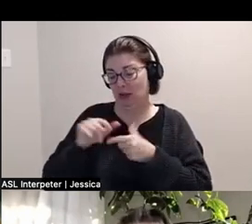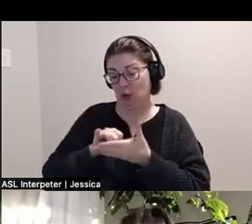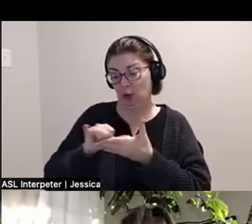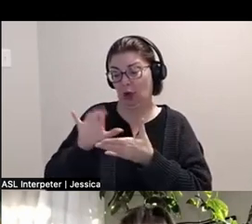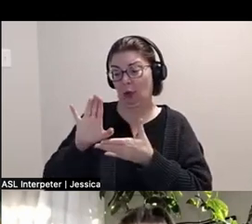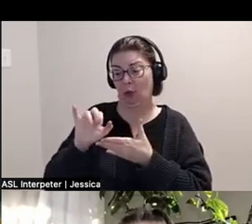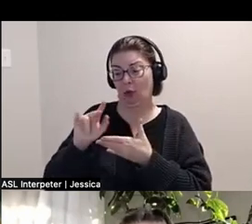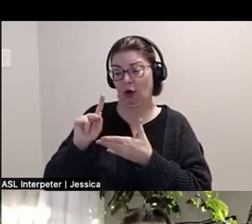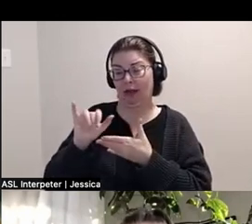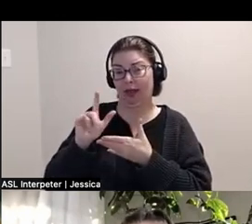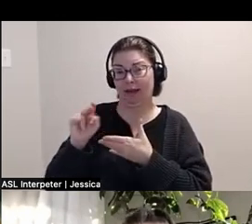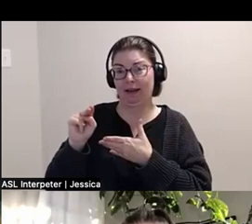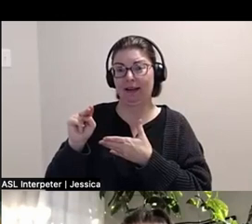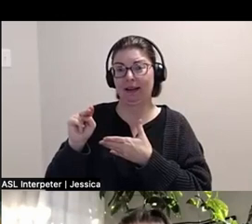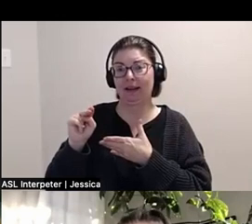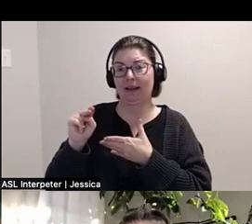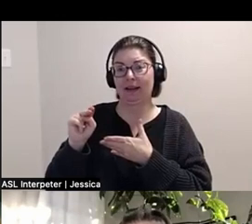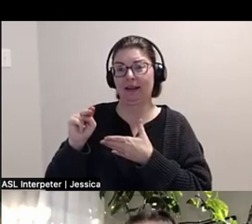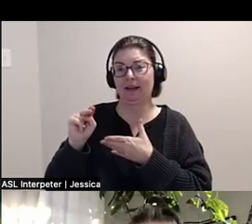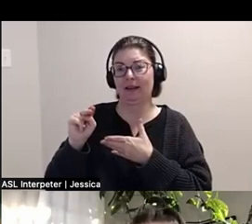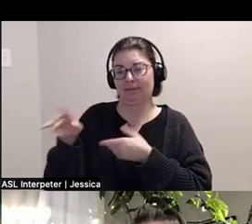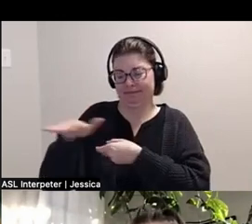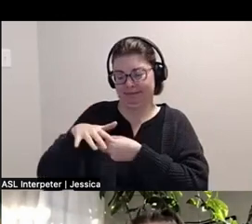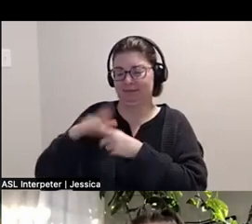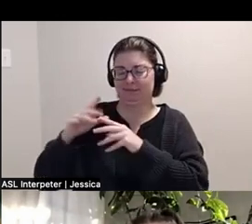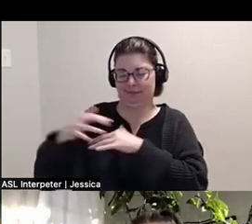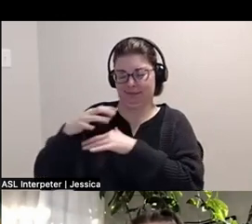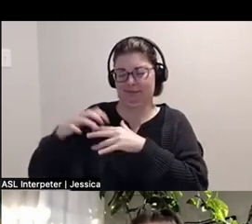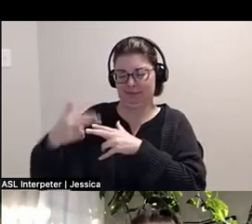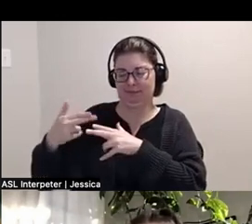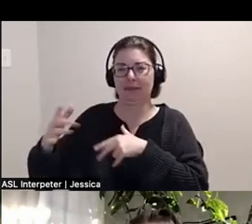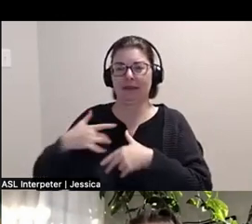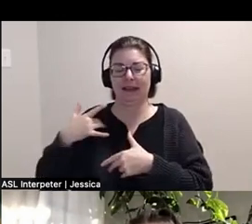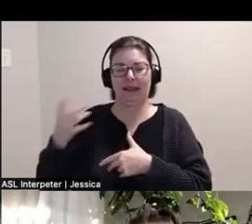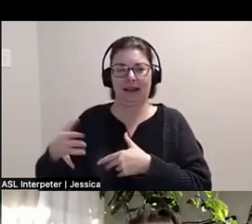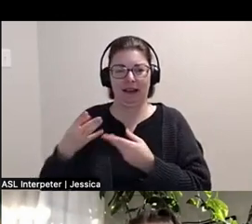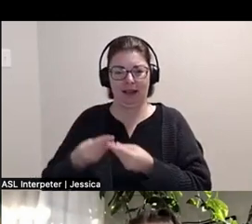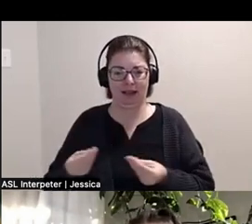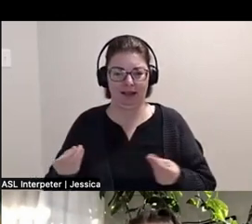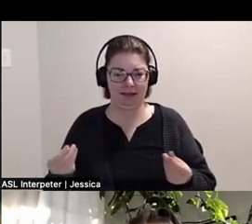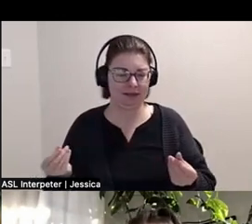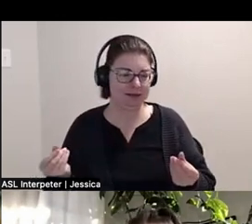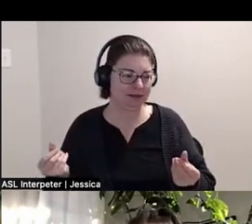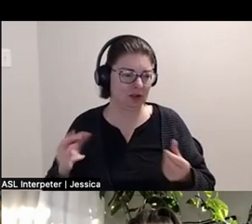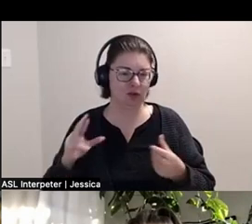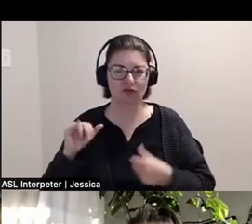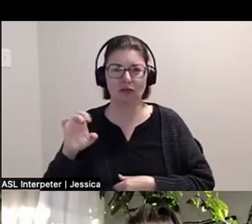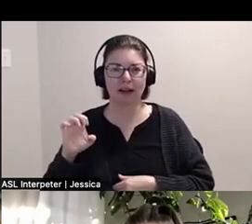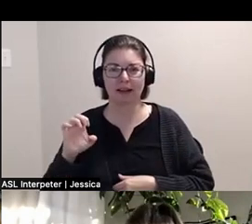in Lenapehoking. And I feel like that's just rare to nonexistent at this point,